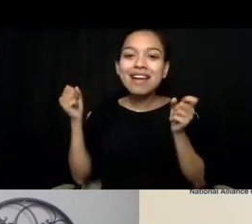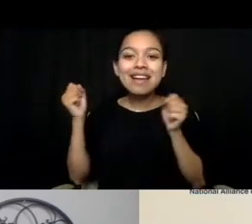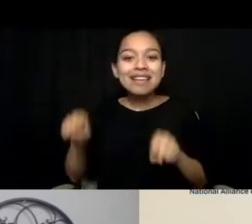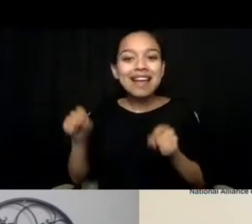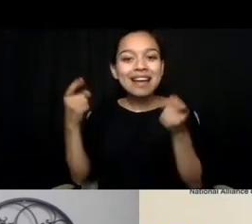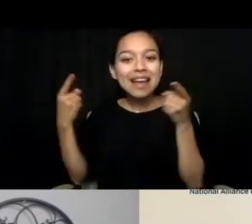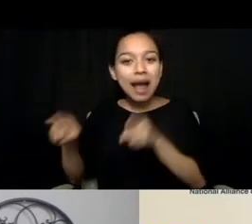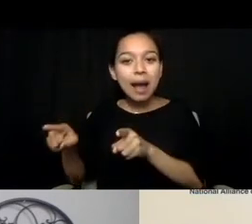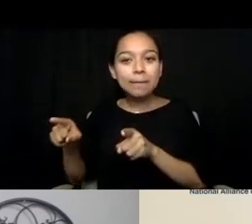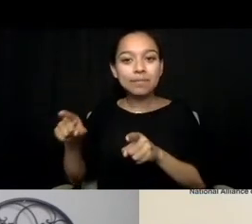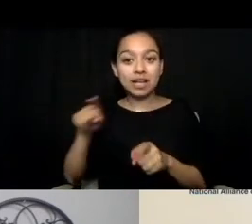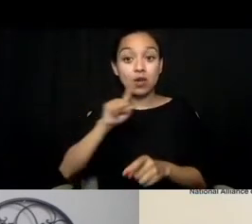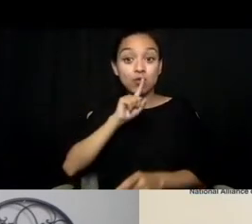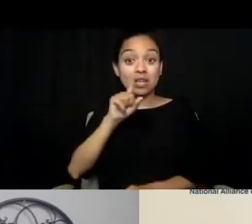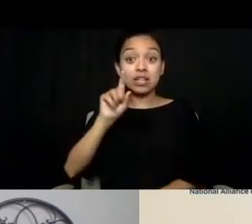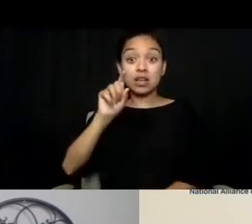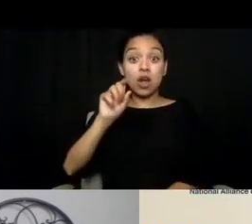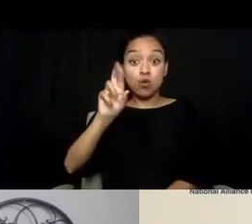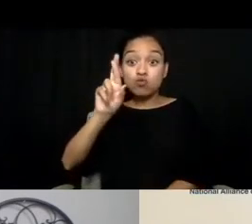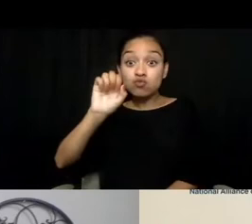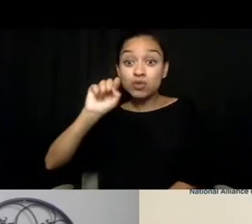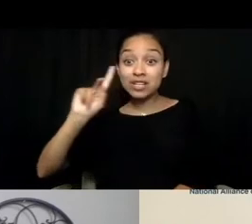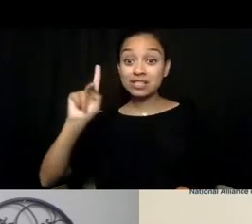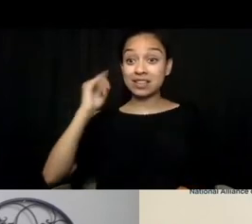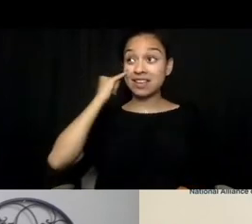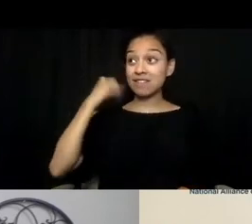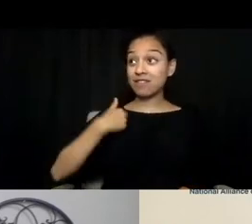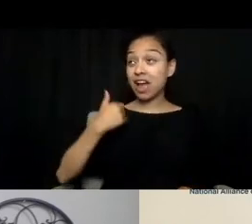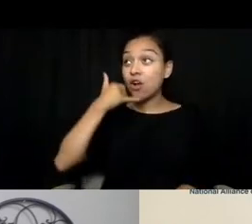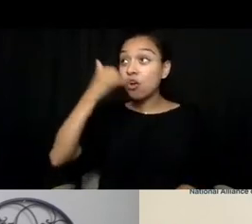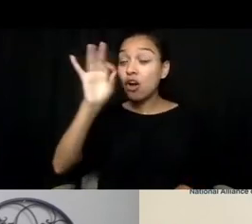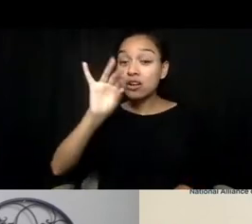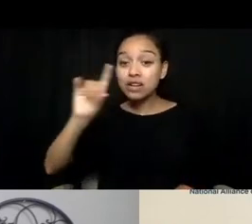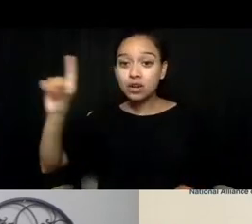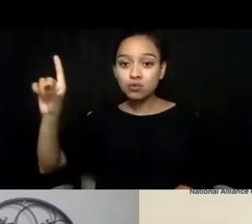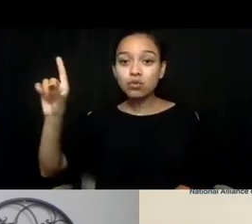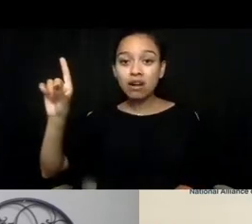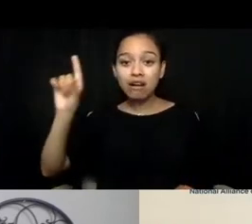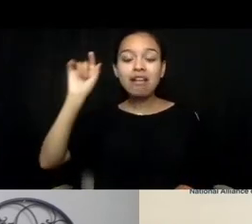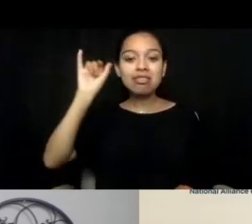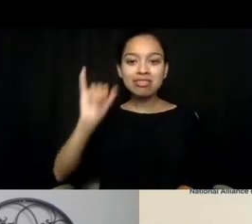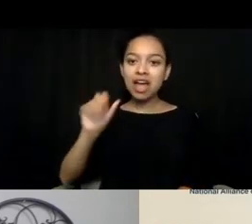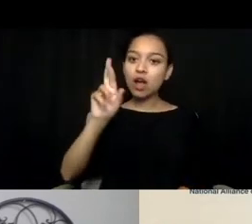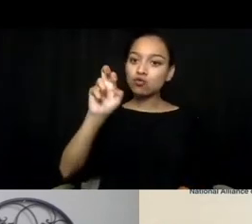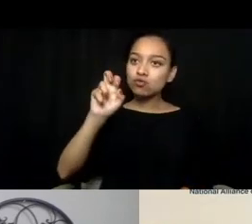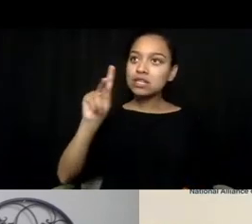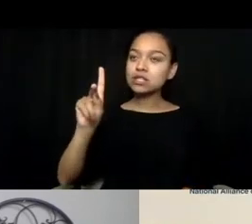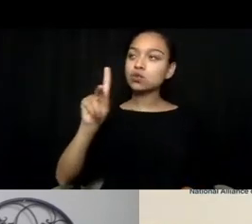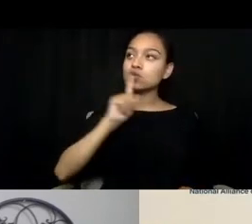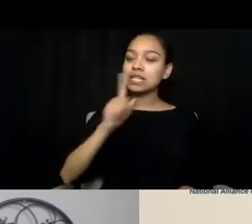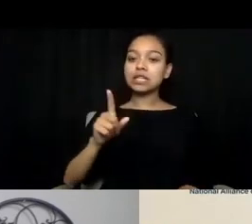and I'm taking a calculated risk based off of if I am looking at the numbers,